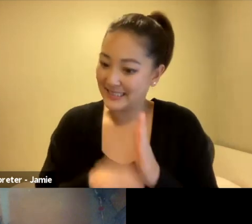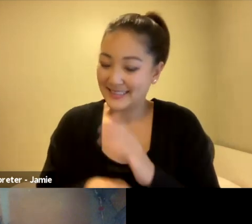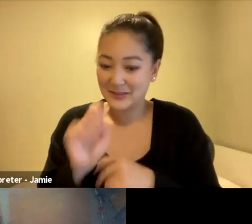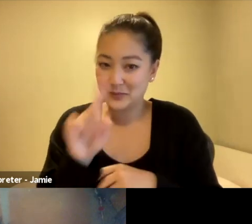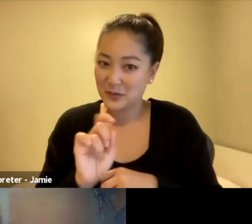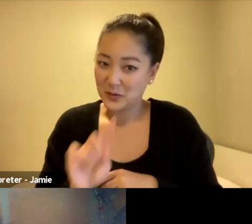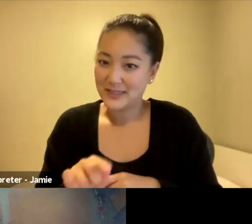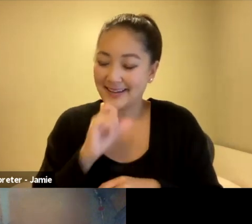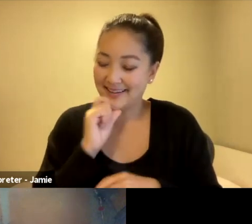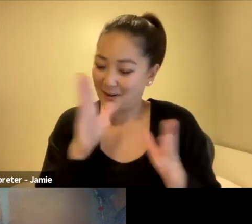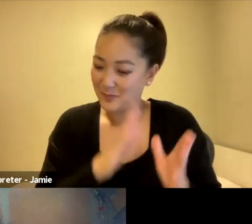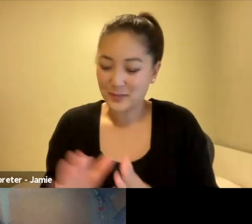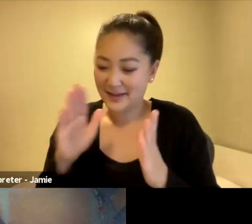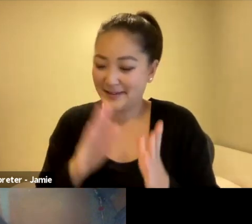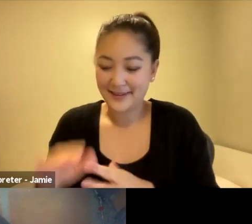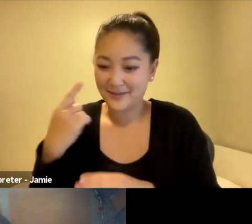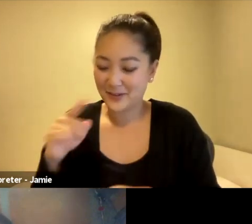but I can ask the film